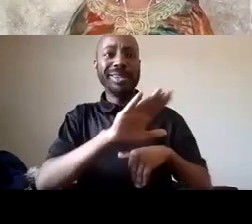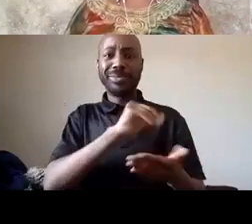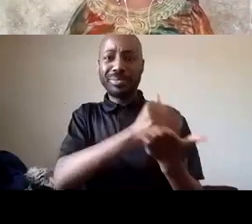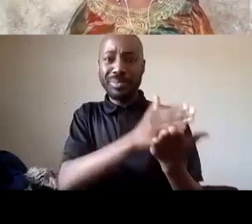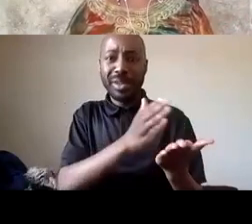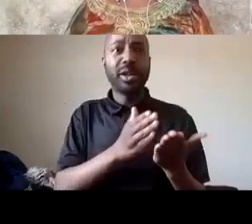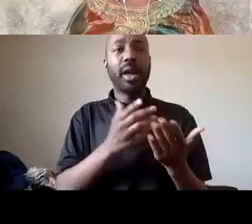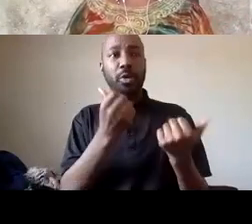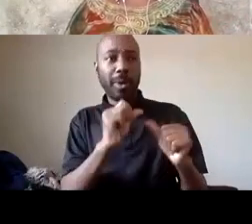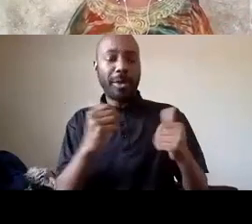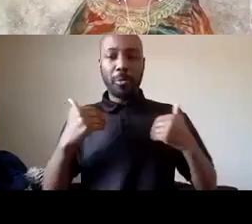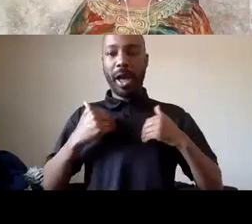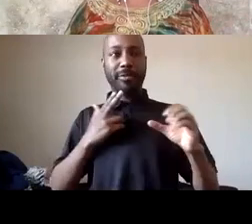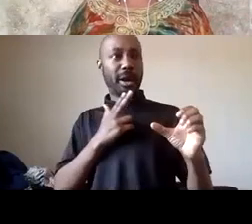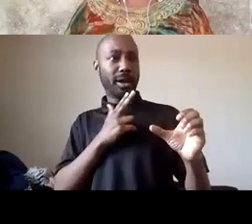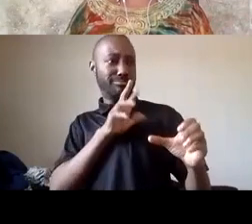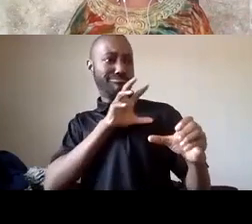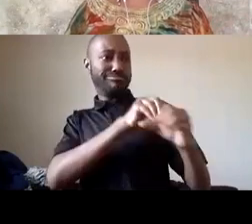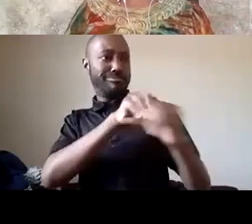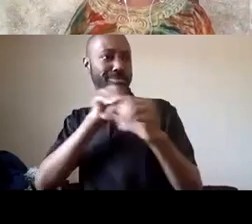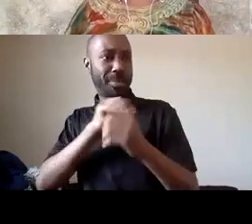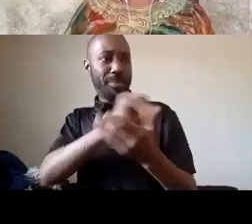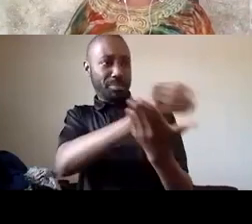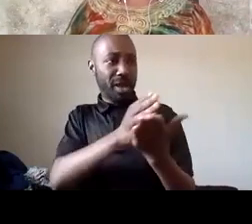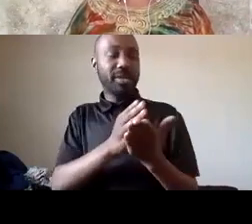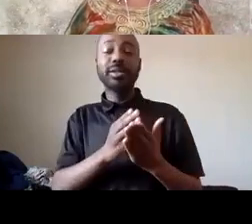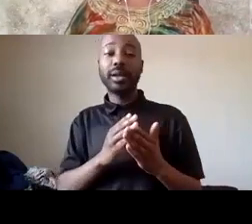budgeting calling for a people's voice as we began